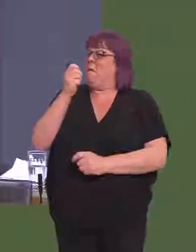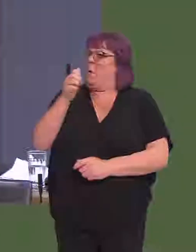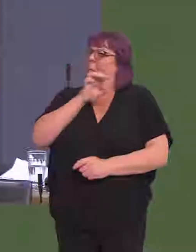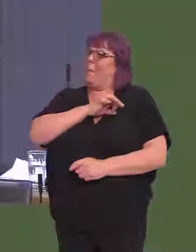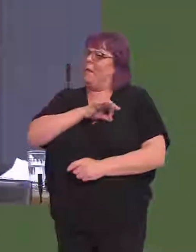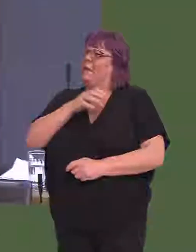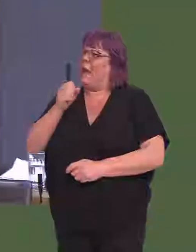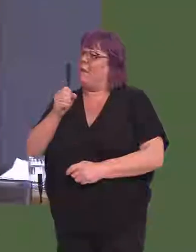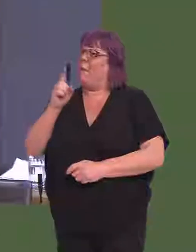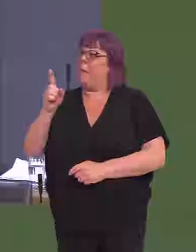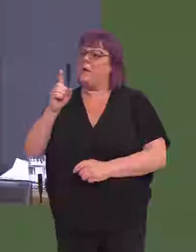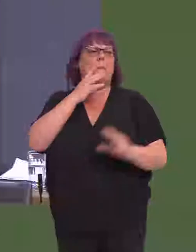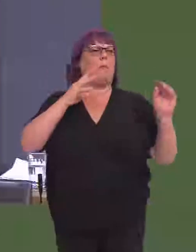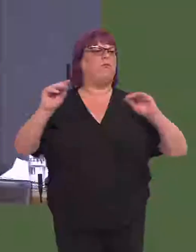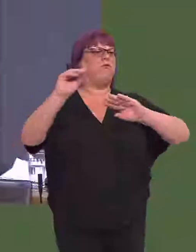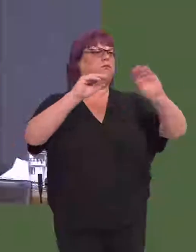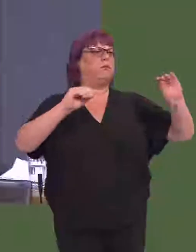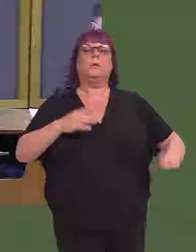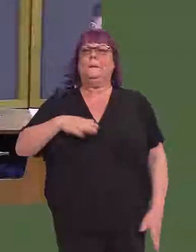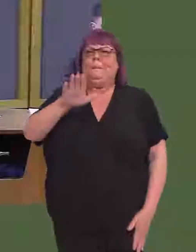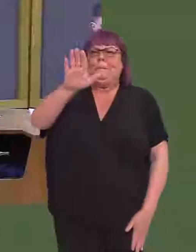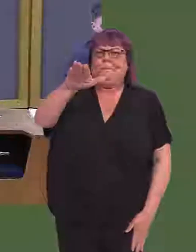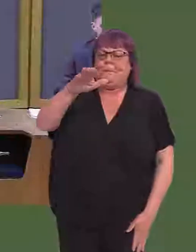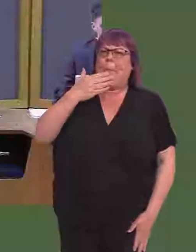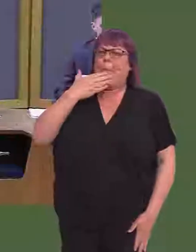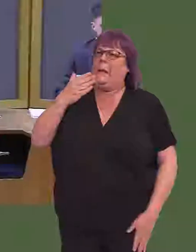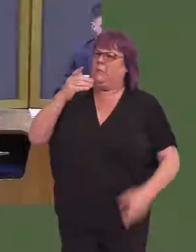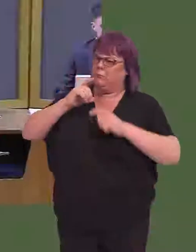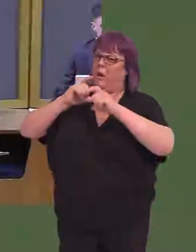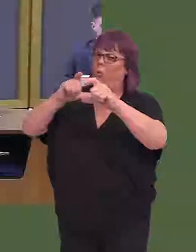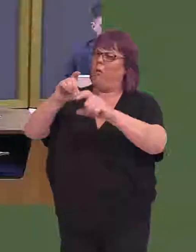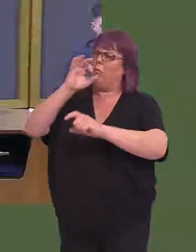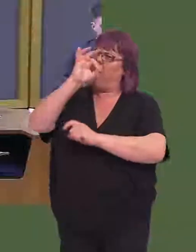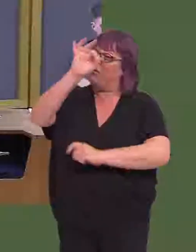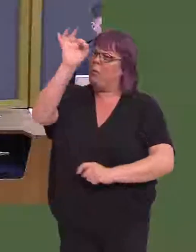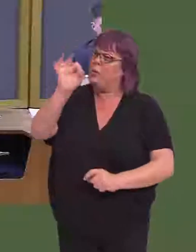of positivity [Interruption.]ó Y Llywydd / The Llywydd: Can I hear the leader of Plaid Cymru, please? The question needs to be asked, please.